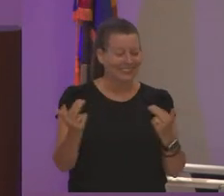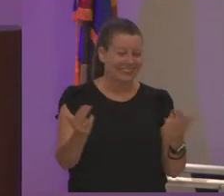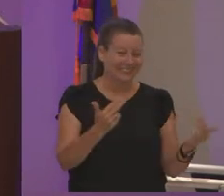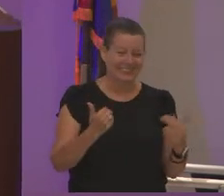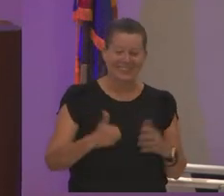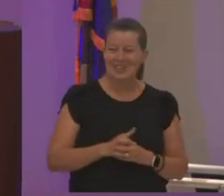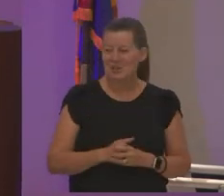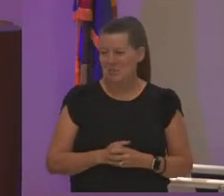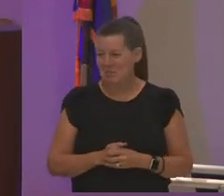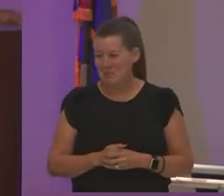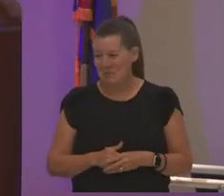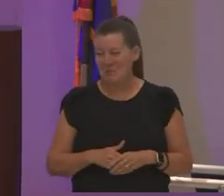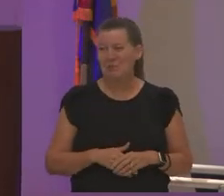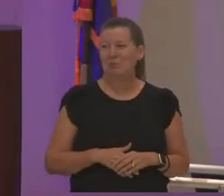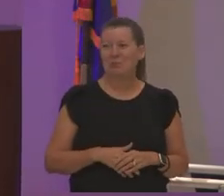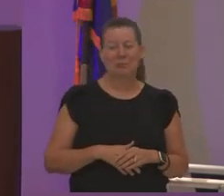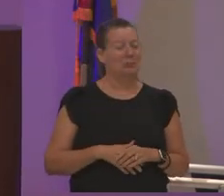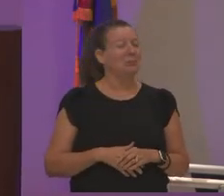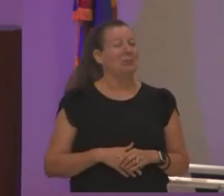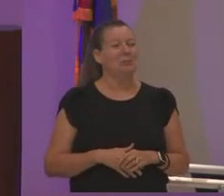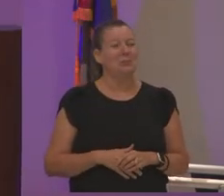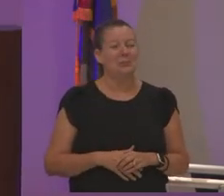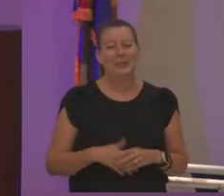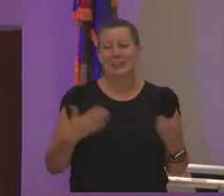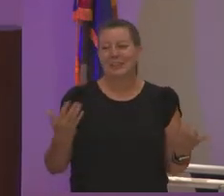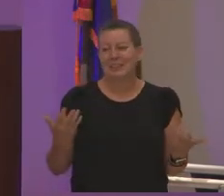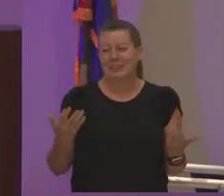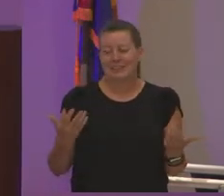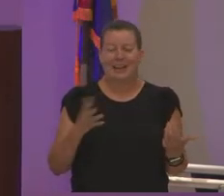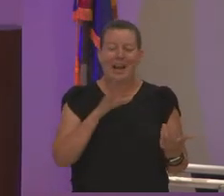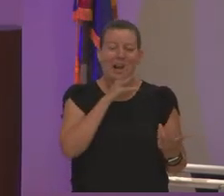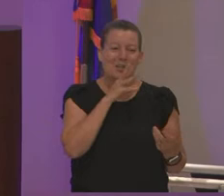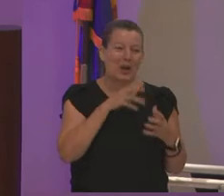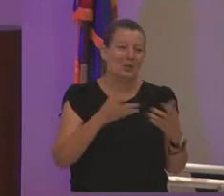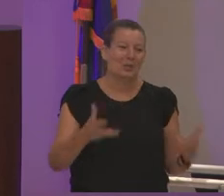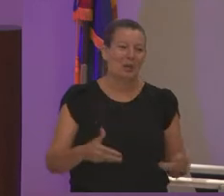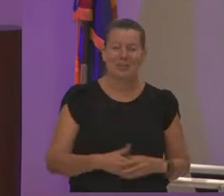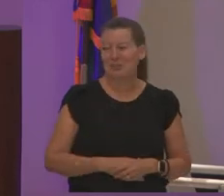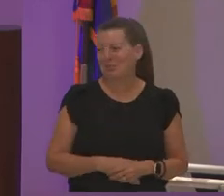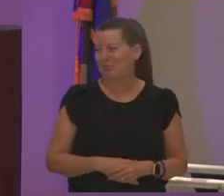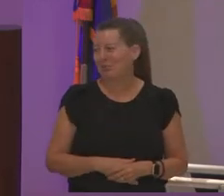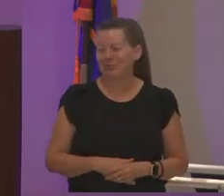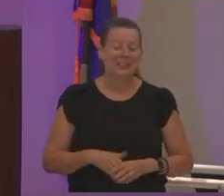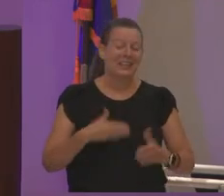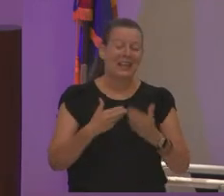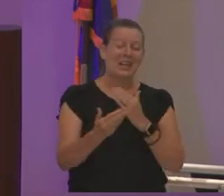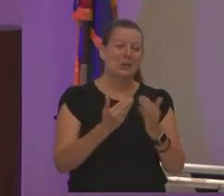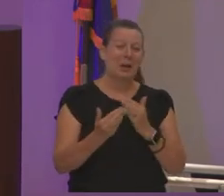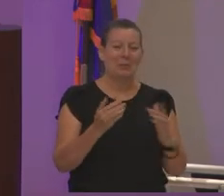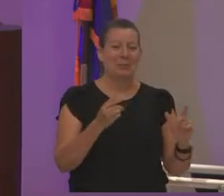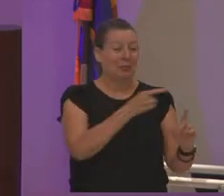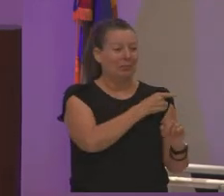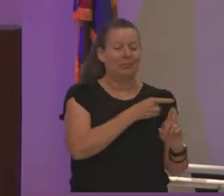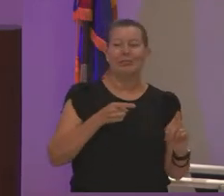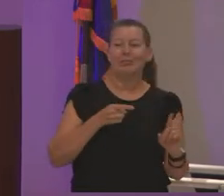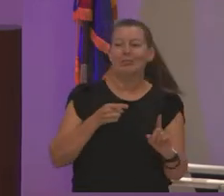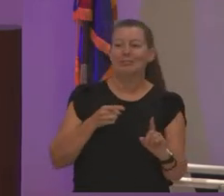you know you know i digress why i talk too much but you know this i digress i digress but remember when we're little girls you guys